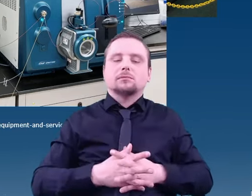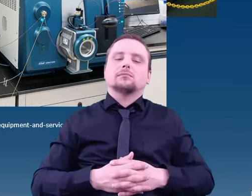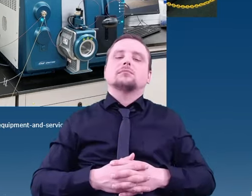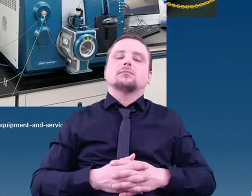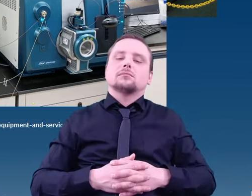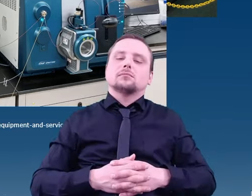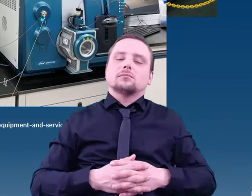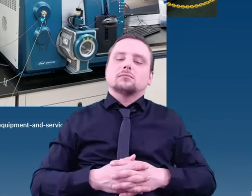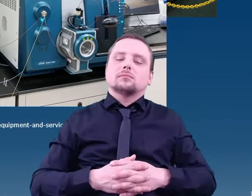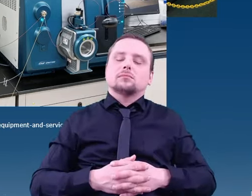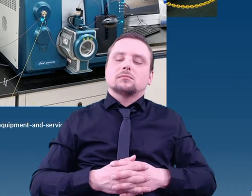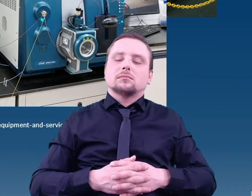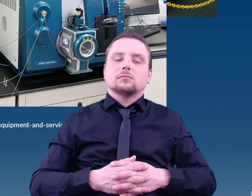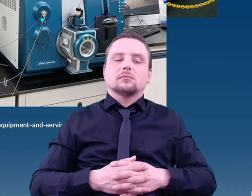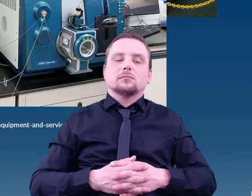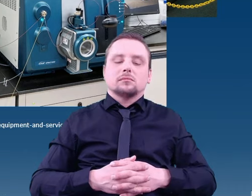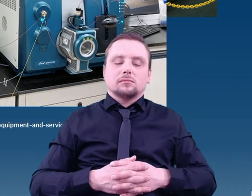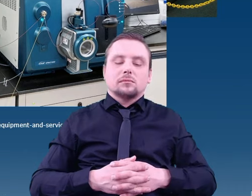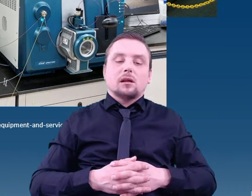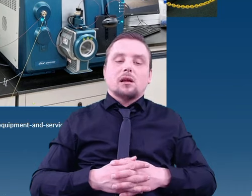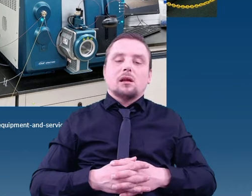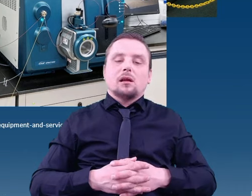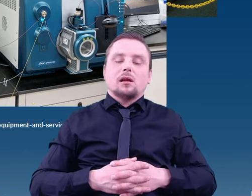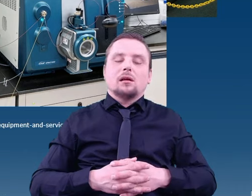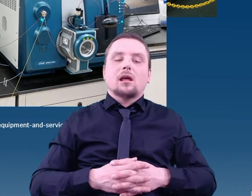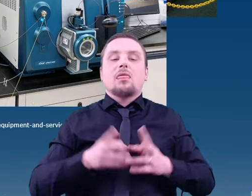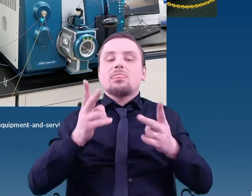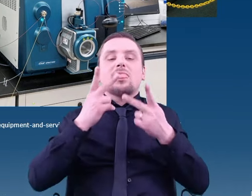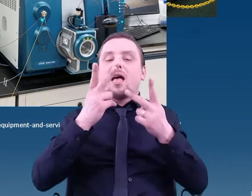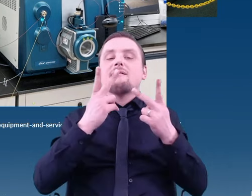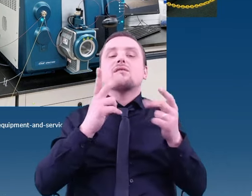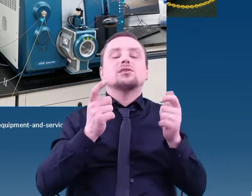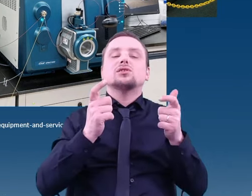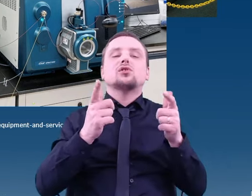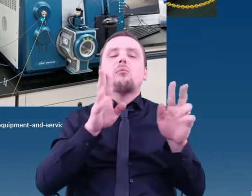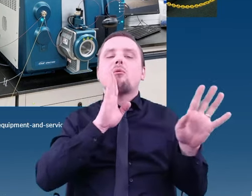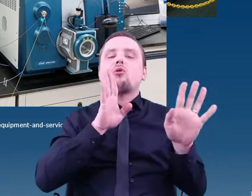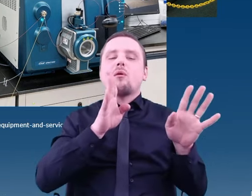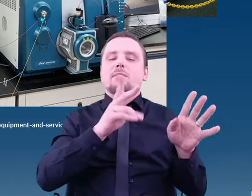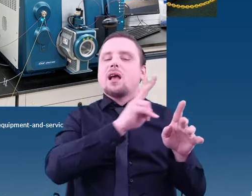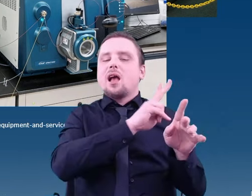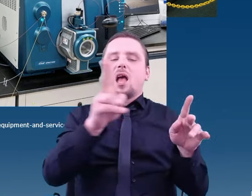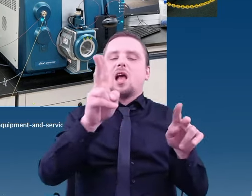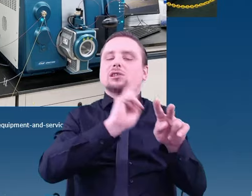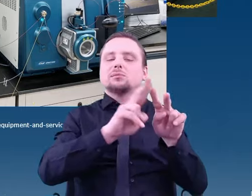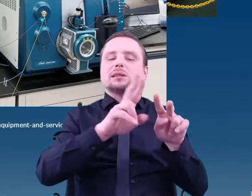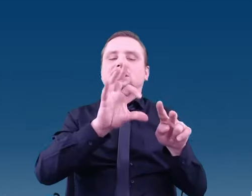Regardless of the model, they have one common aspect: their main function and operation.